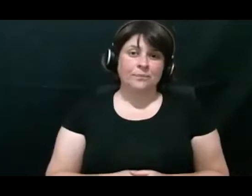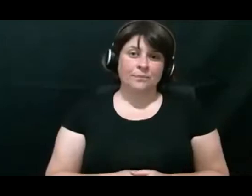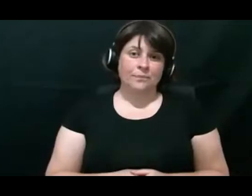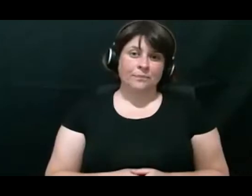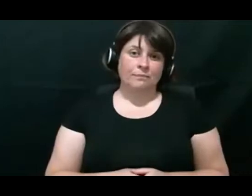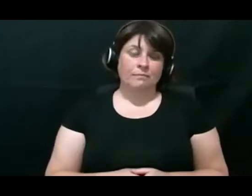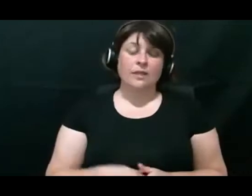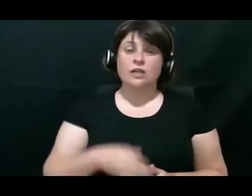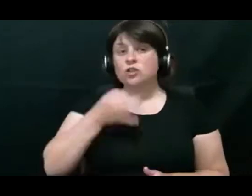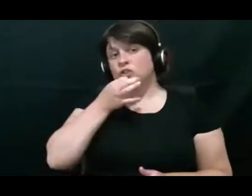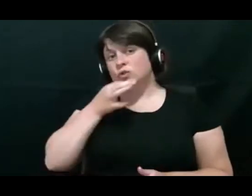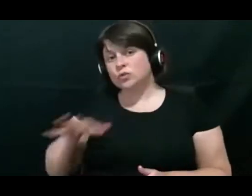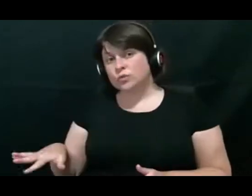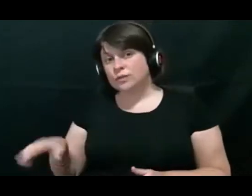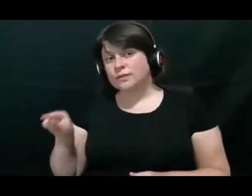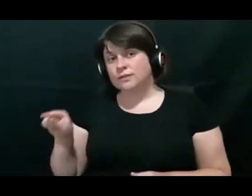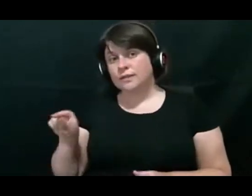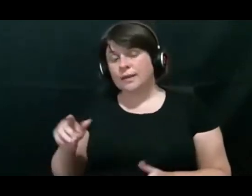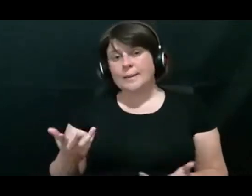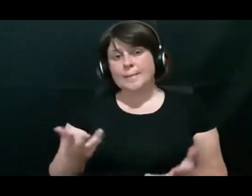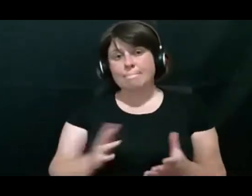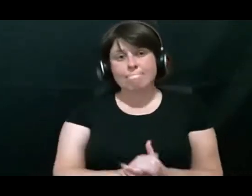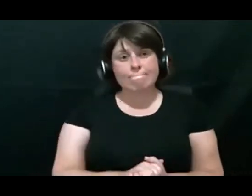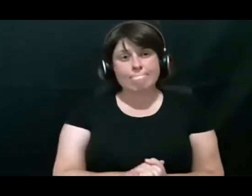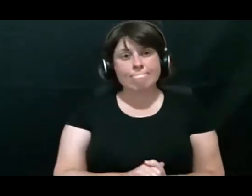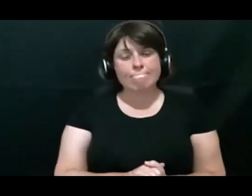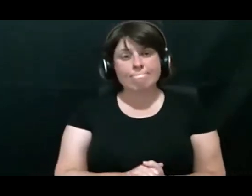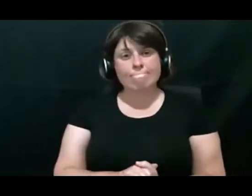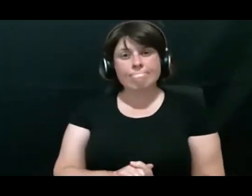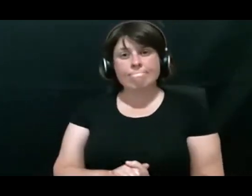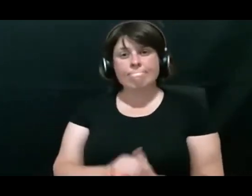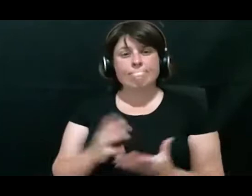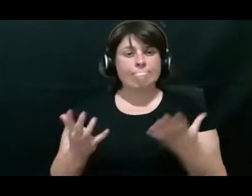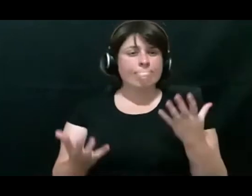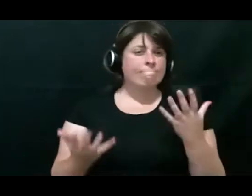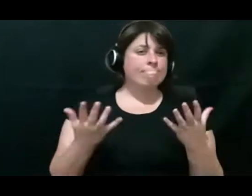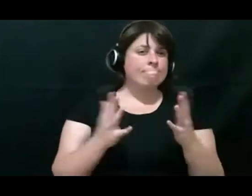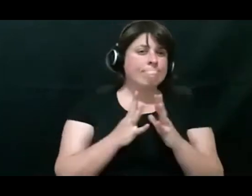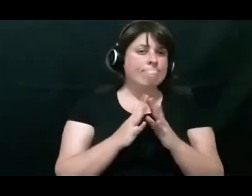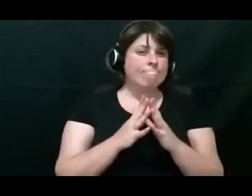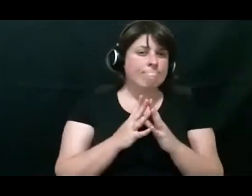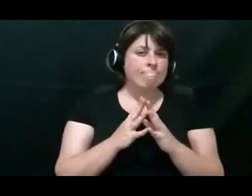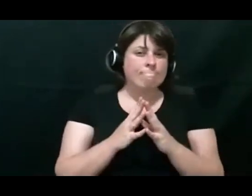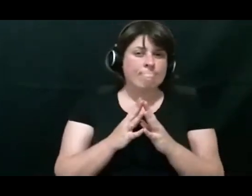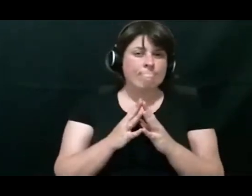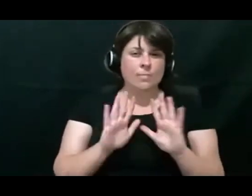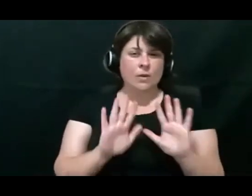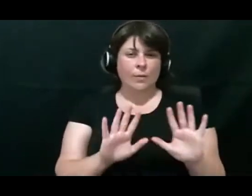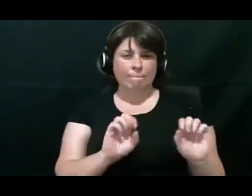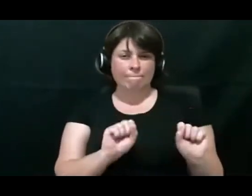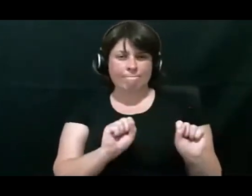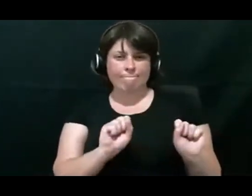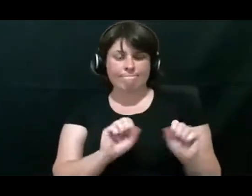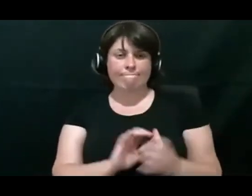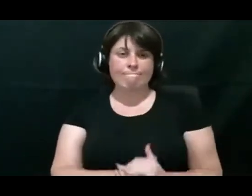So just bear with me.